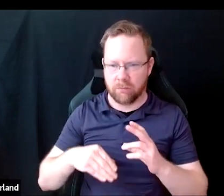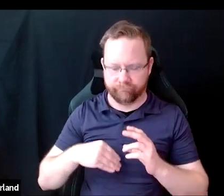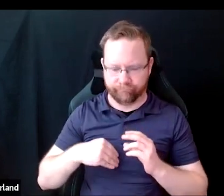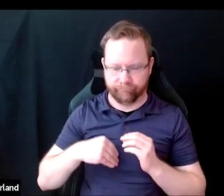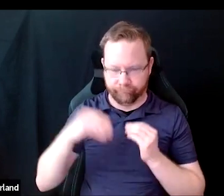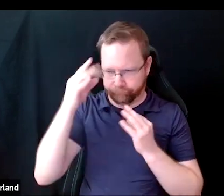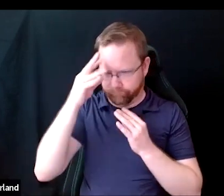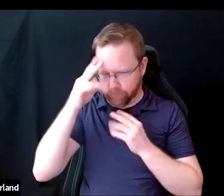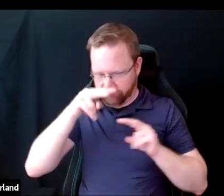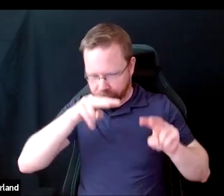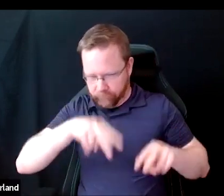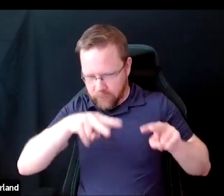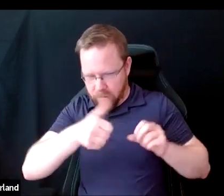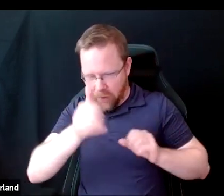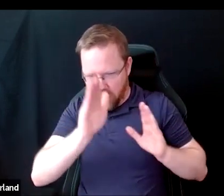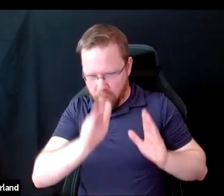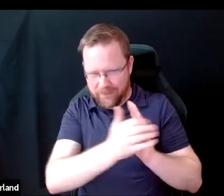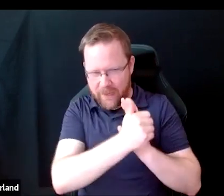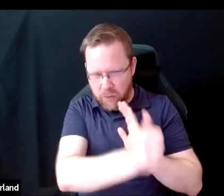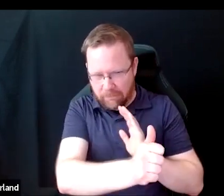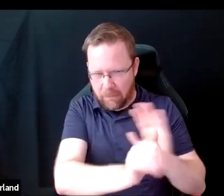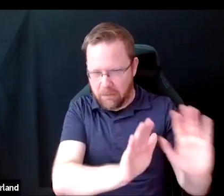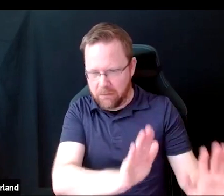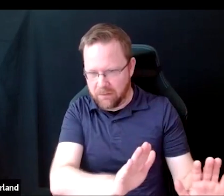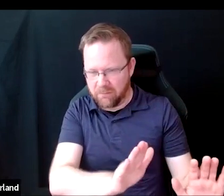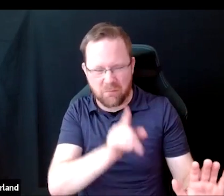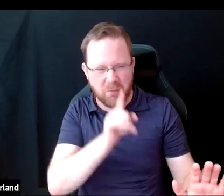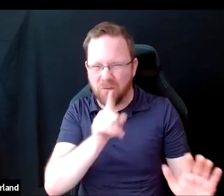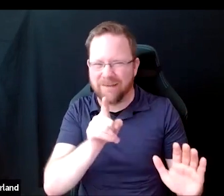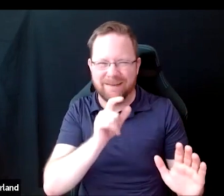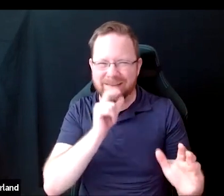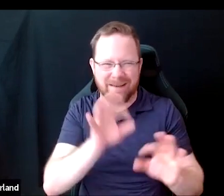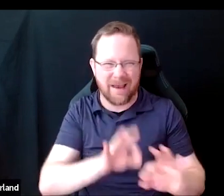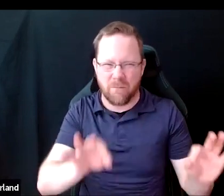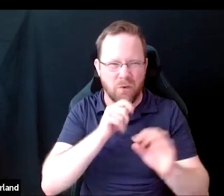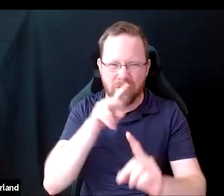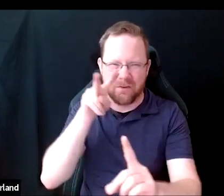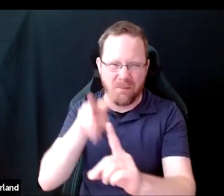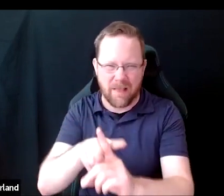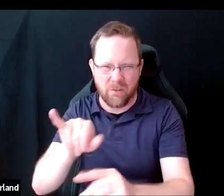based on attributes that do not really matter for our capability.